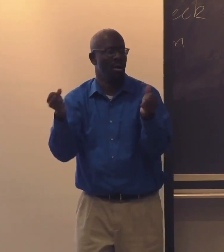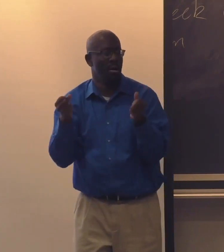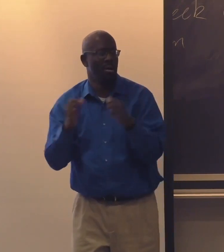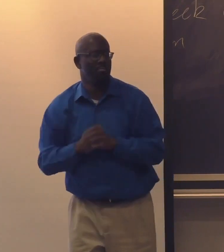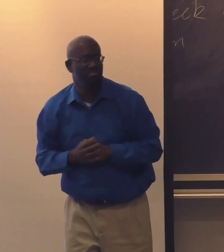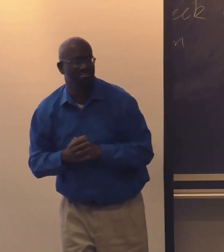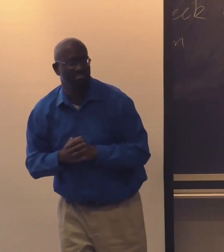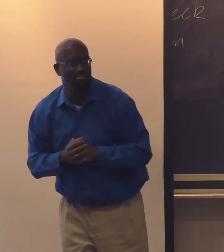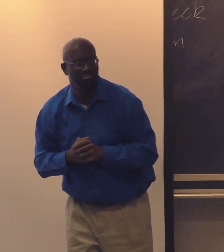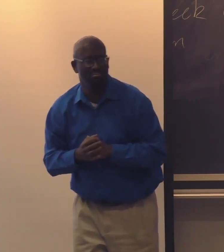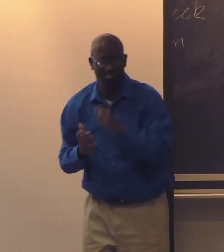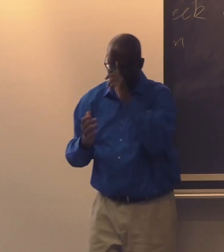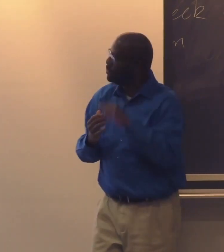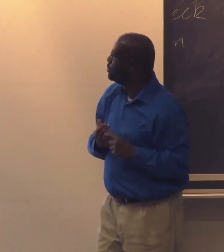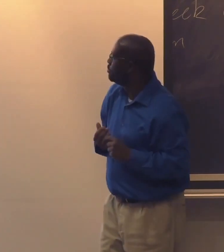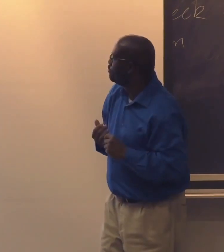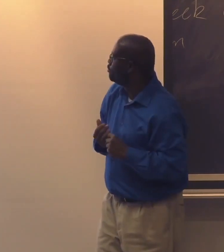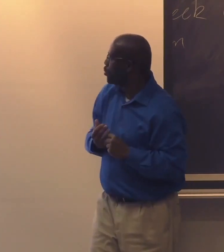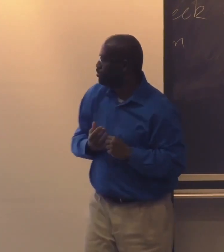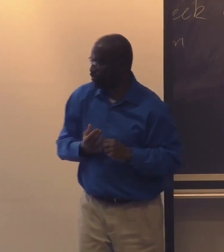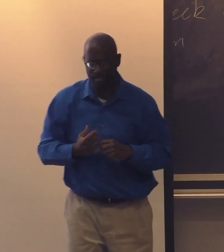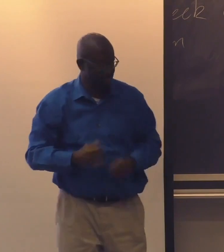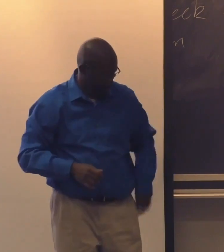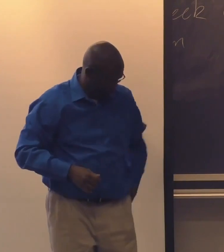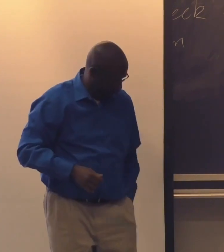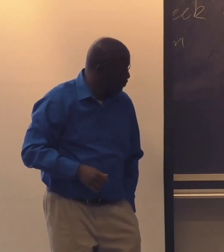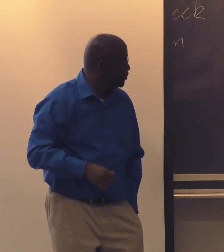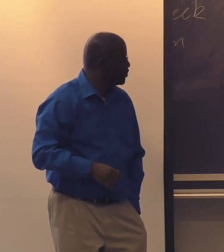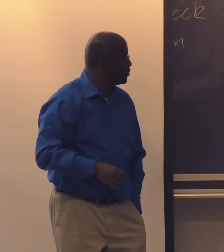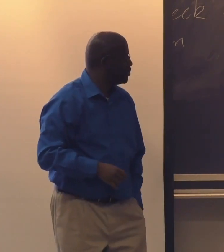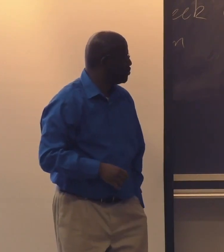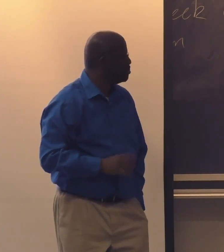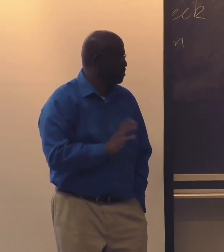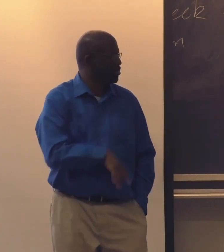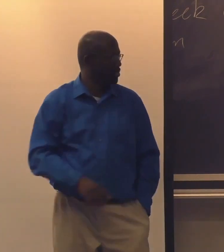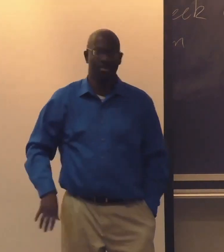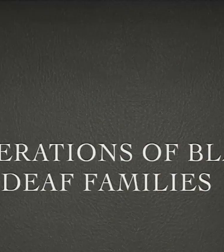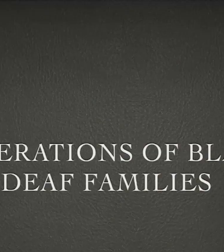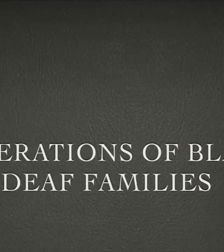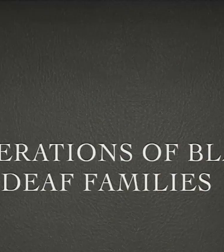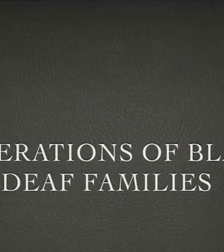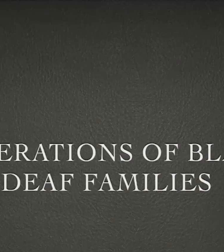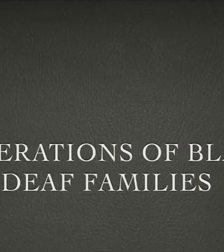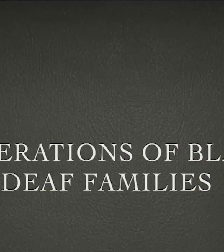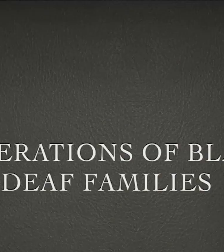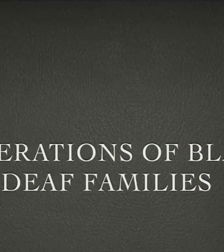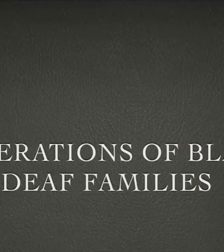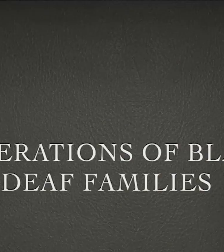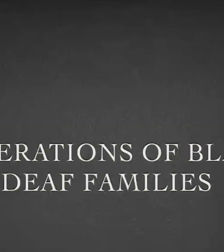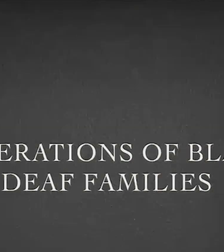you will show who you are. You will talk to them on a different level. And then at that point, you would use more familiar signs, your Black Sign Language.